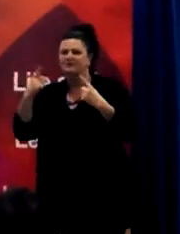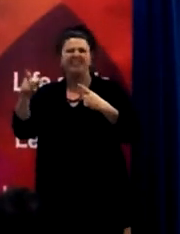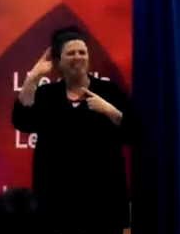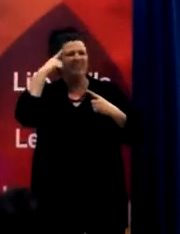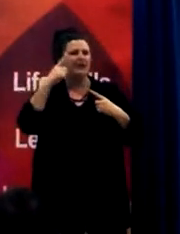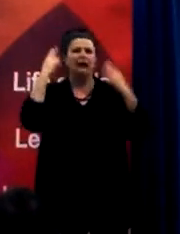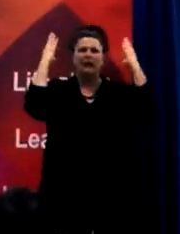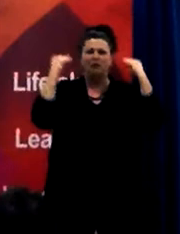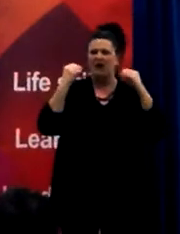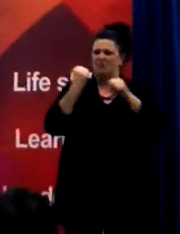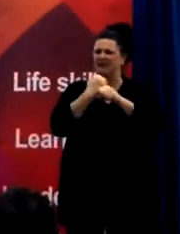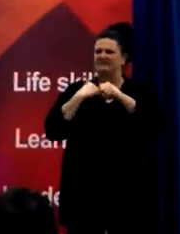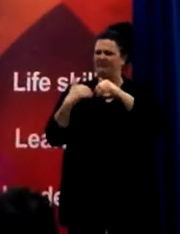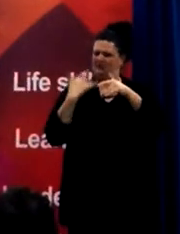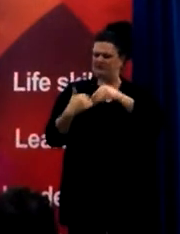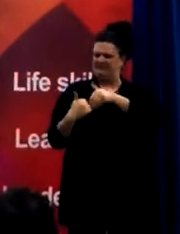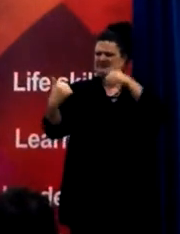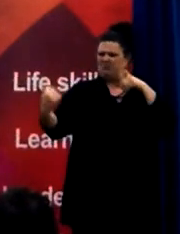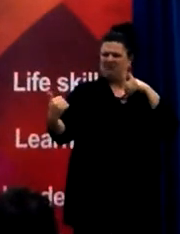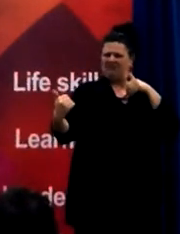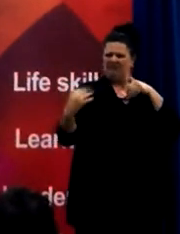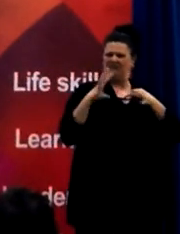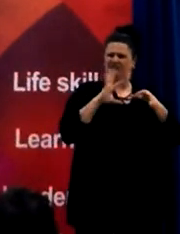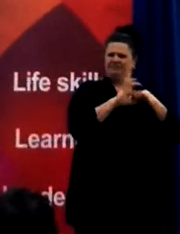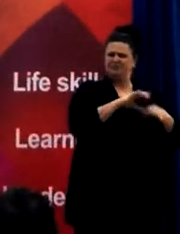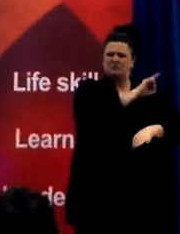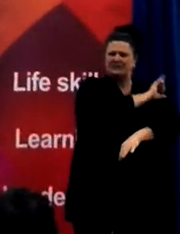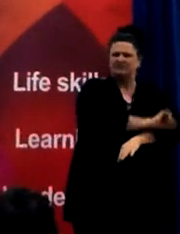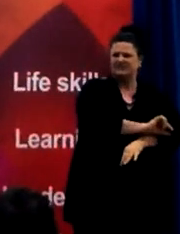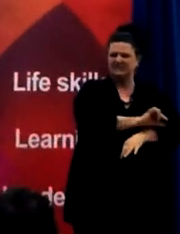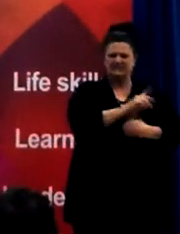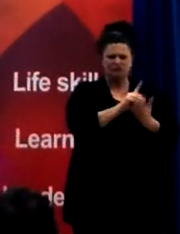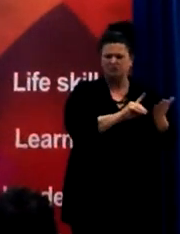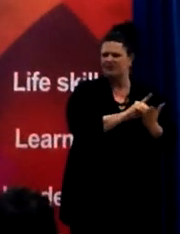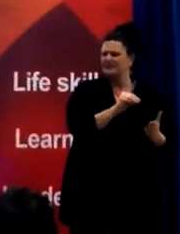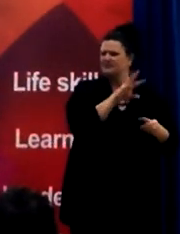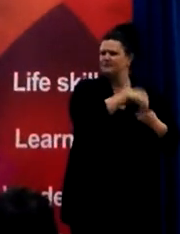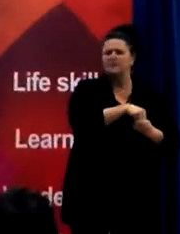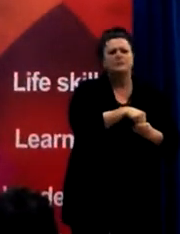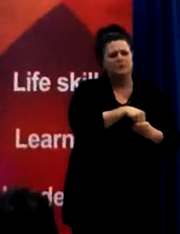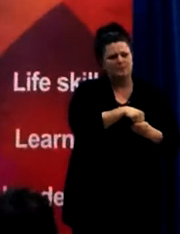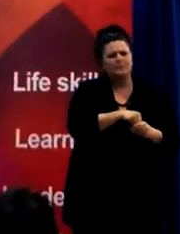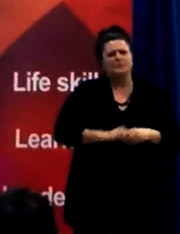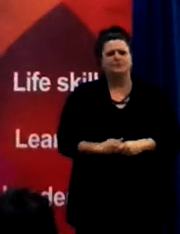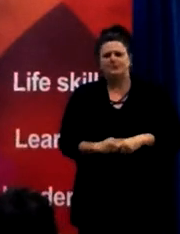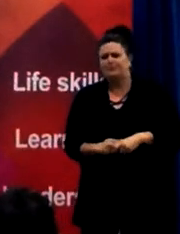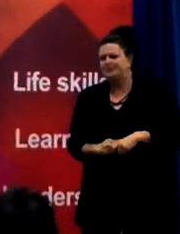it reduces self-esteem and sits alongside discrimination.